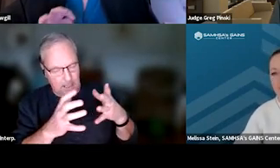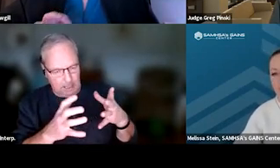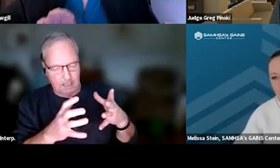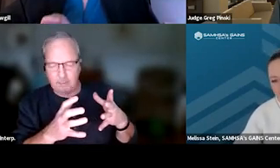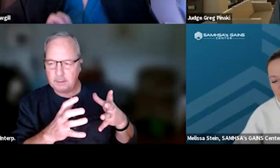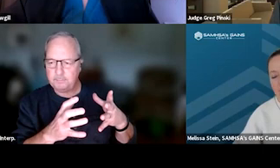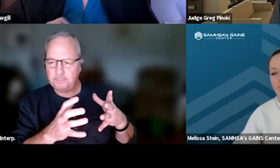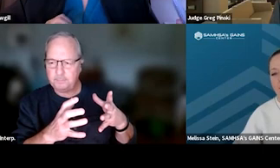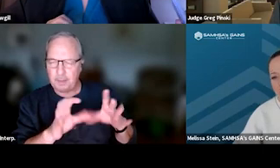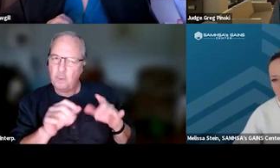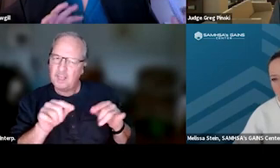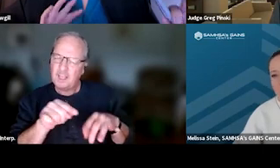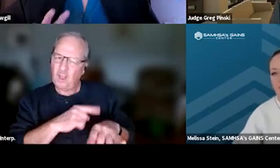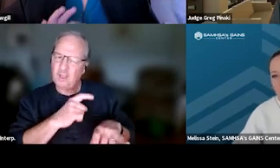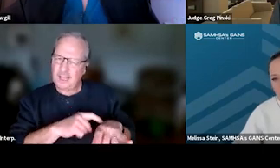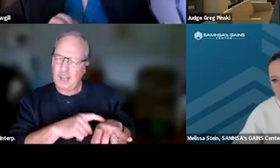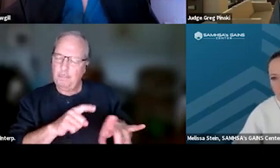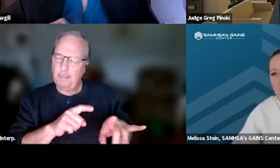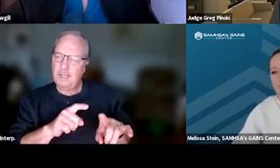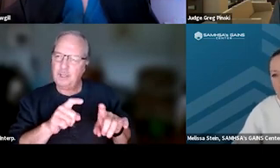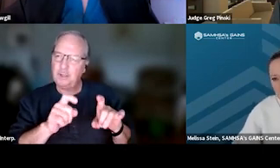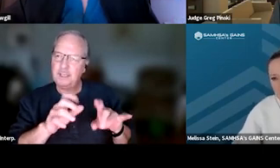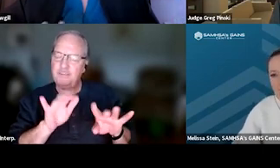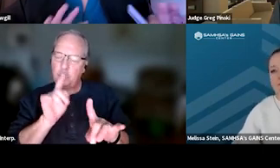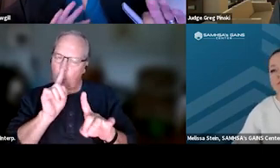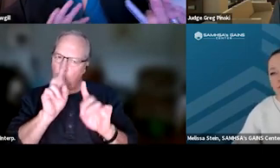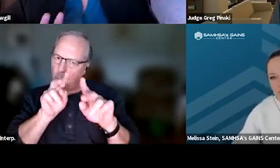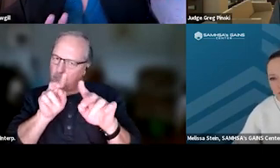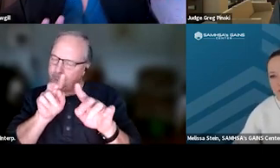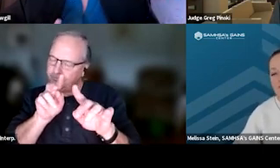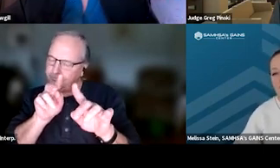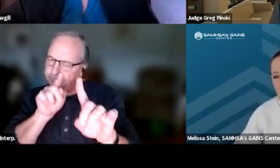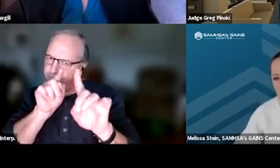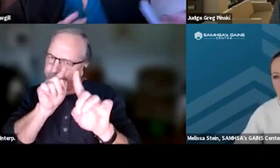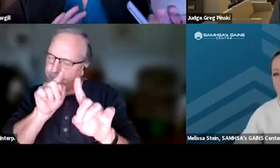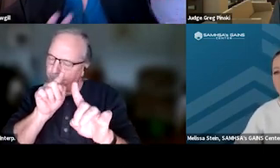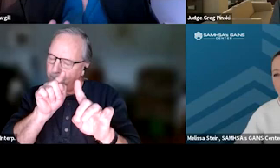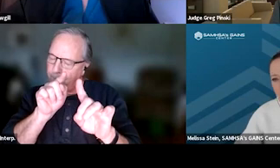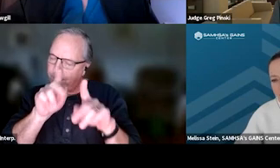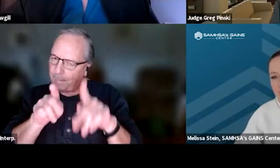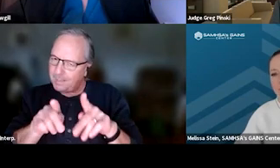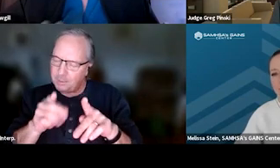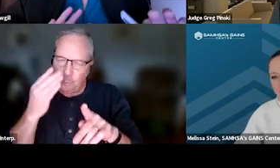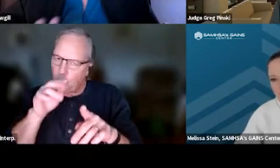But I think you really do have to have, know your target population first because if you don't know them and you don't have good validated assessments,